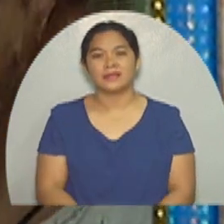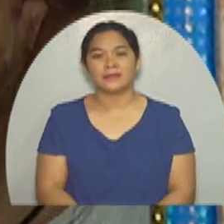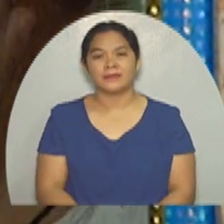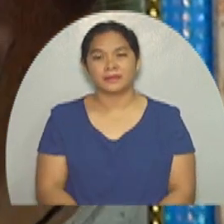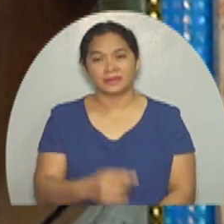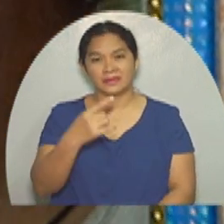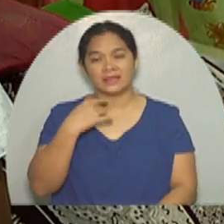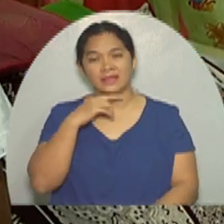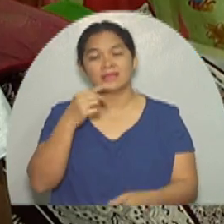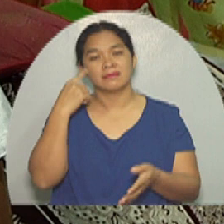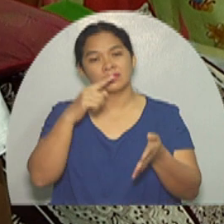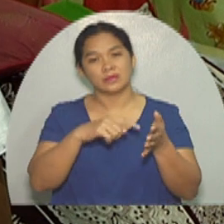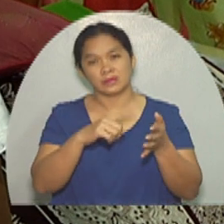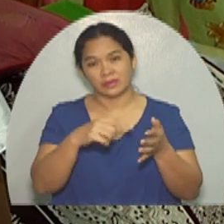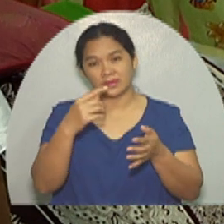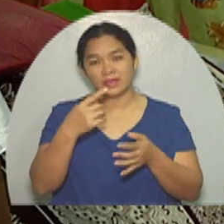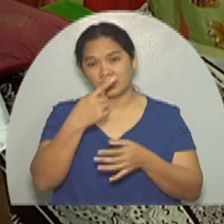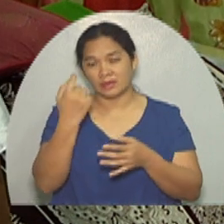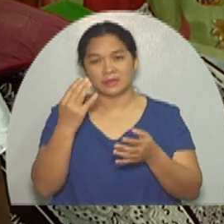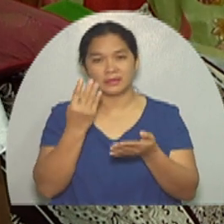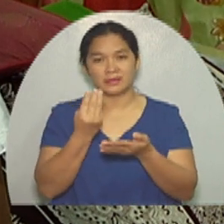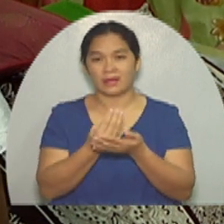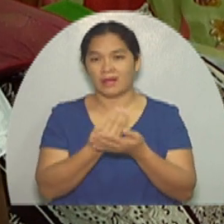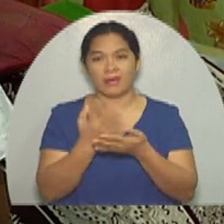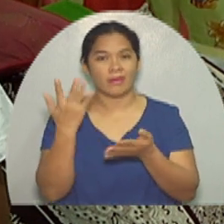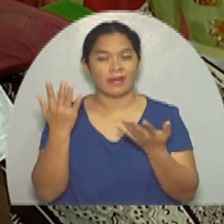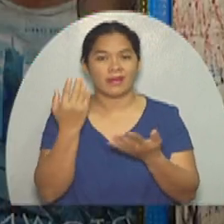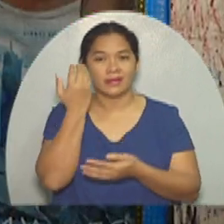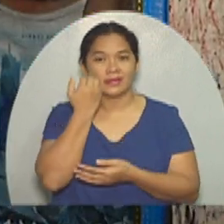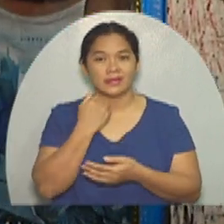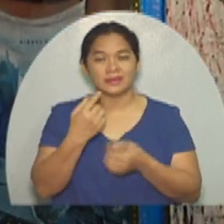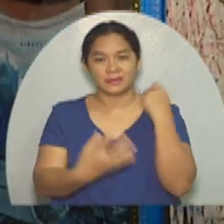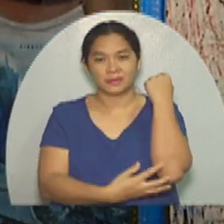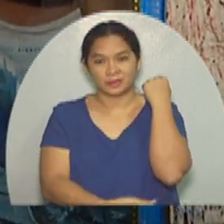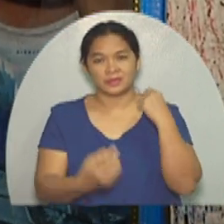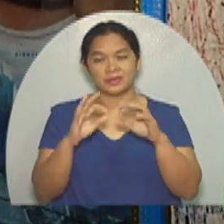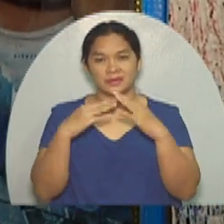I didn’t get it treated because we’re very poor,